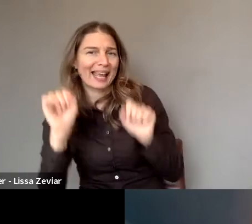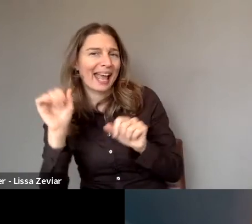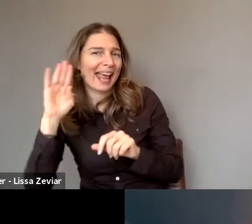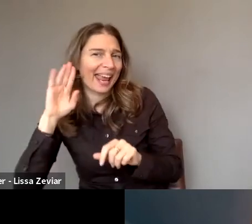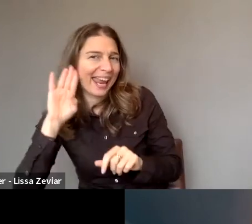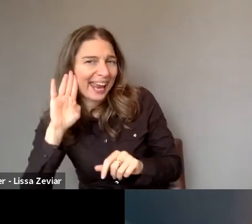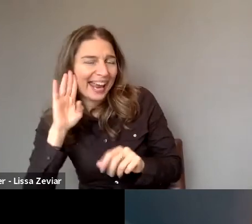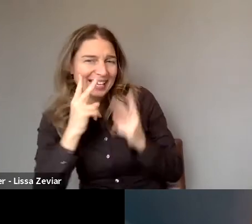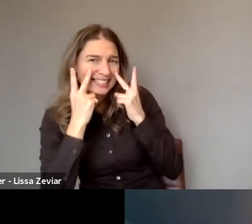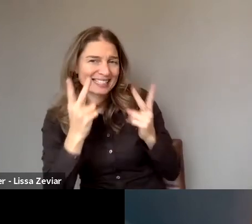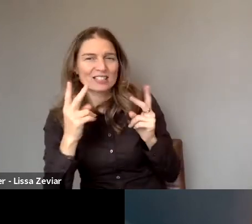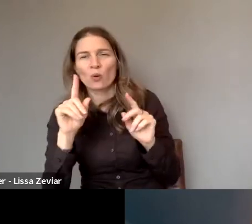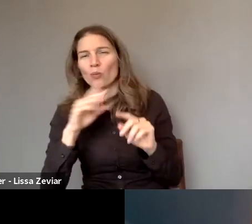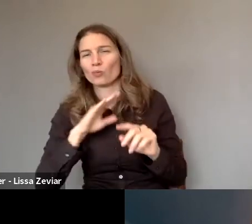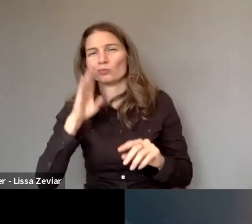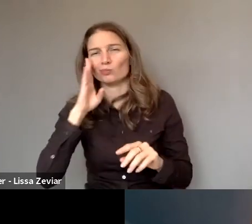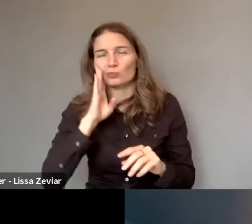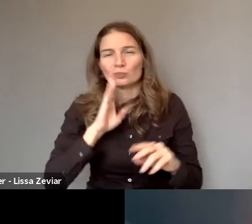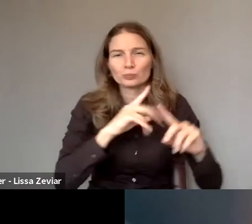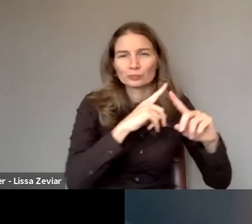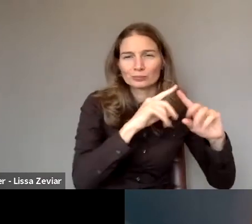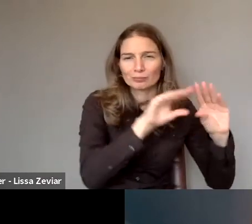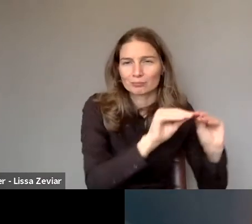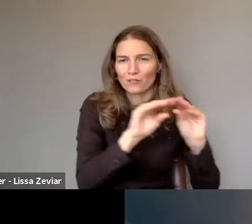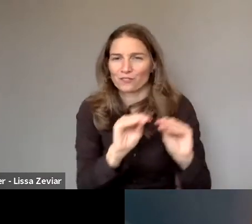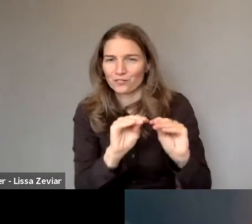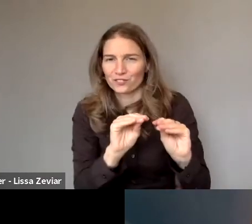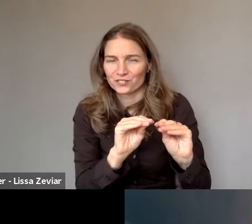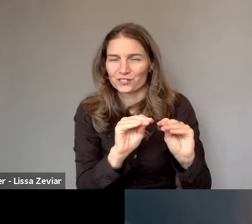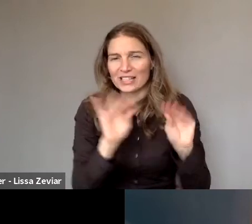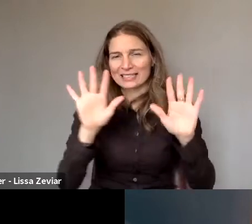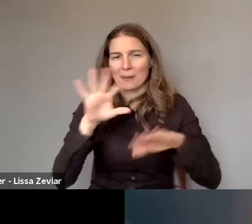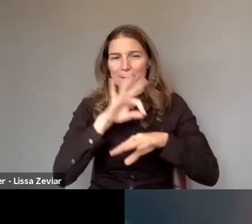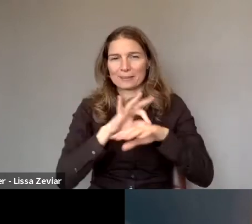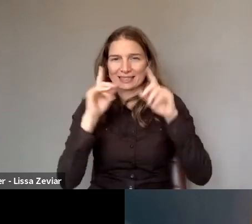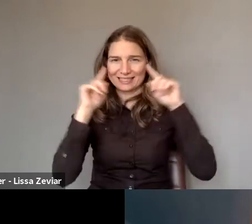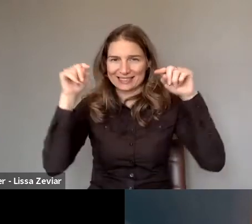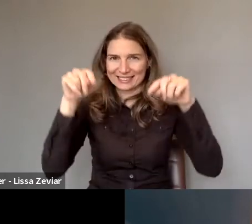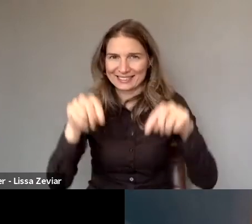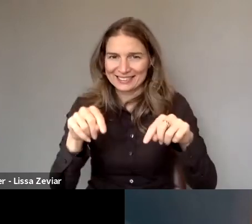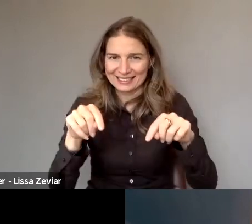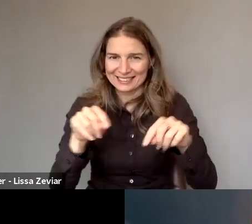If you have any question, please write directly in the chat box and I'll see you in 10 minutes.